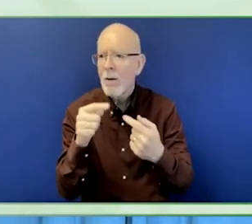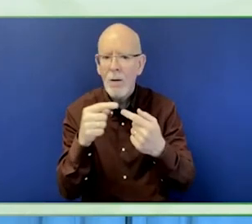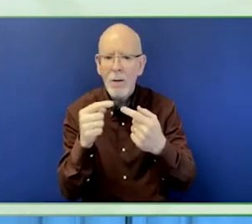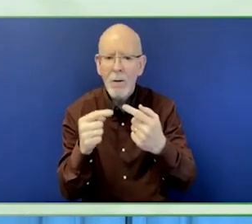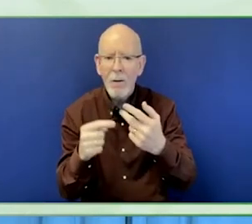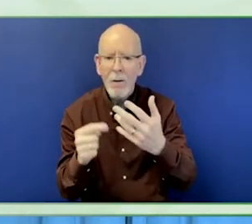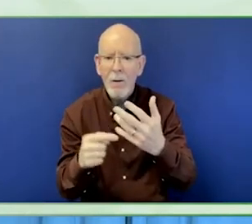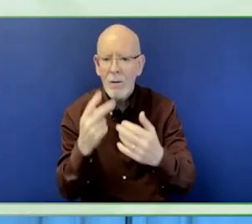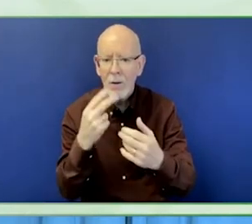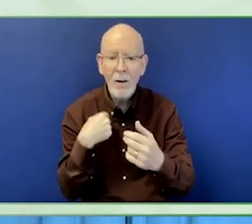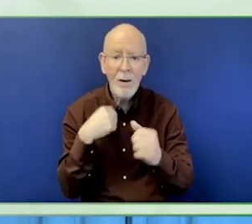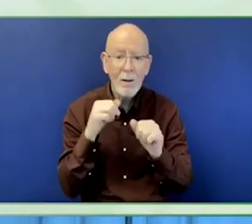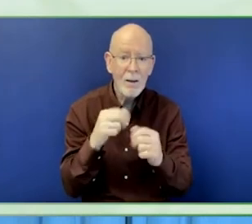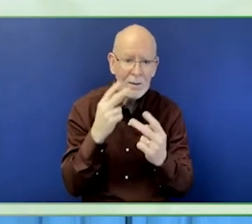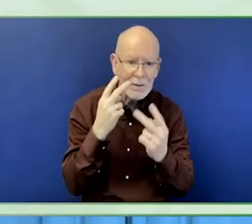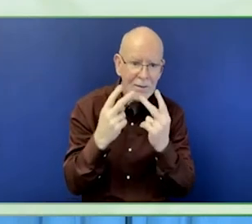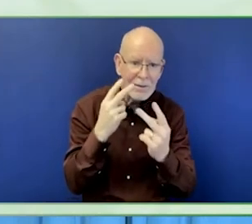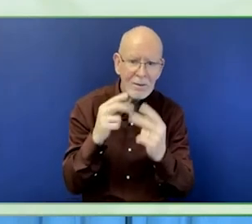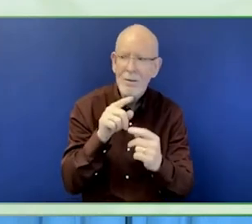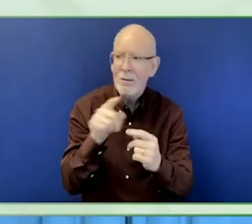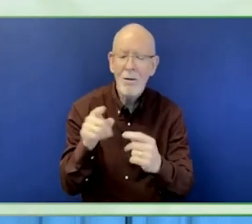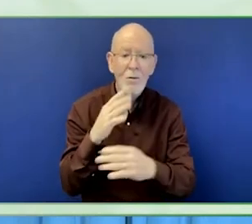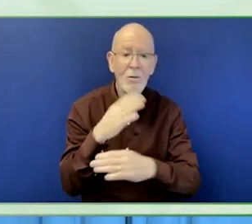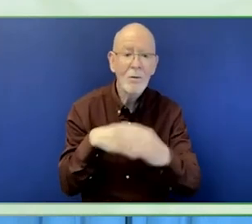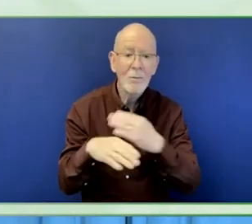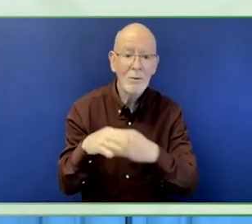I would like to know one clear challenge about Fords approach,